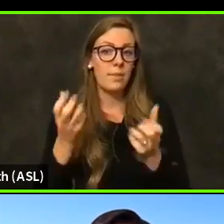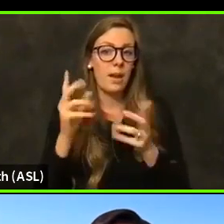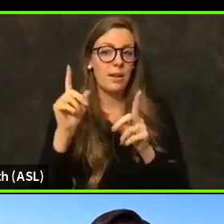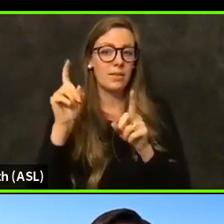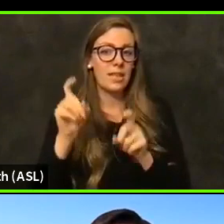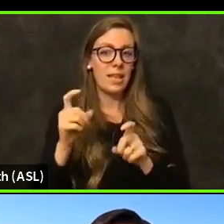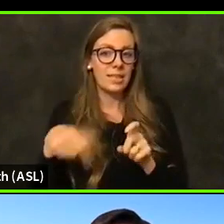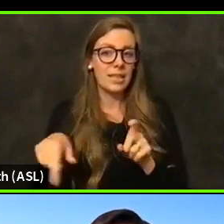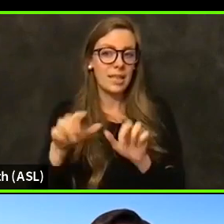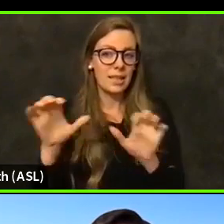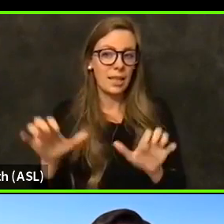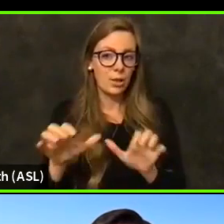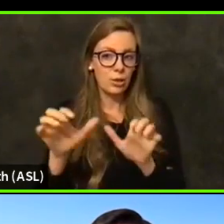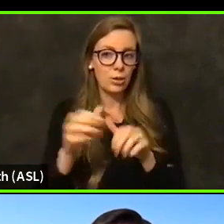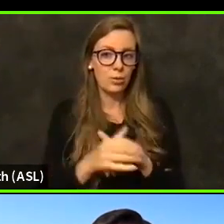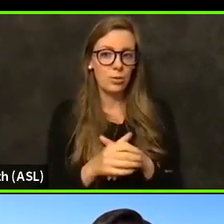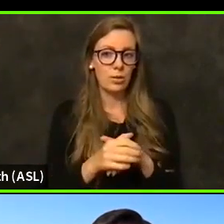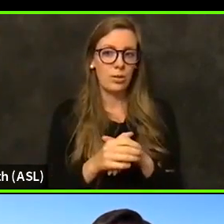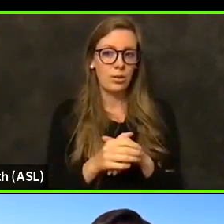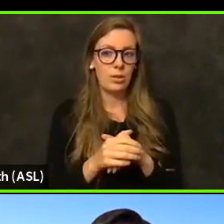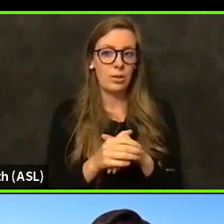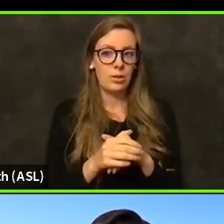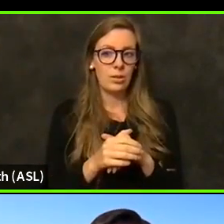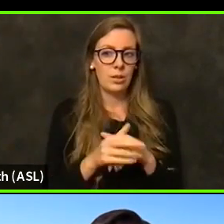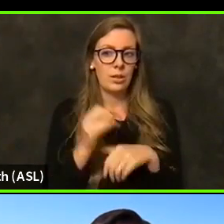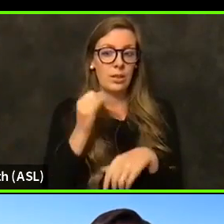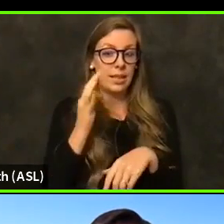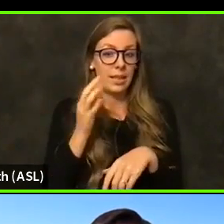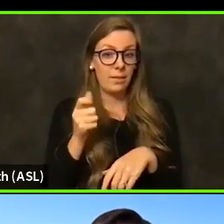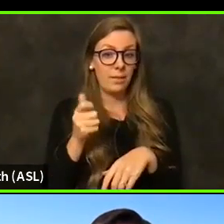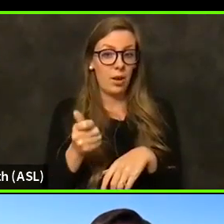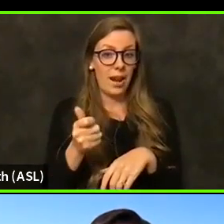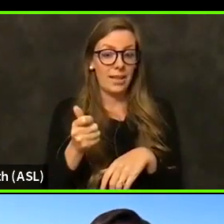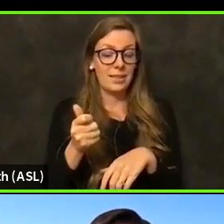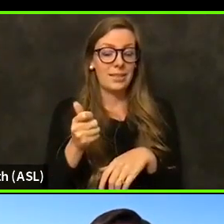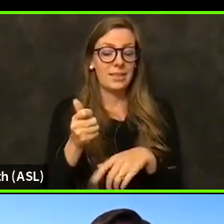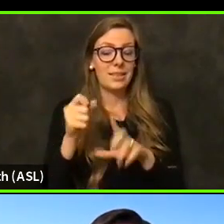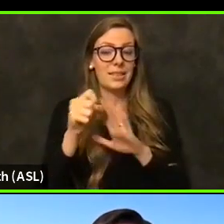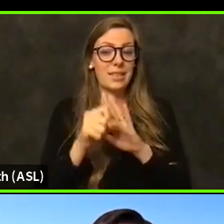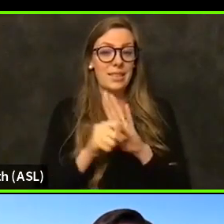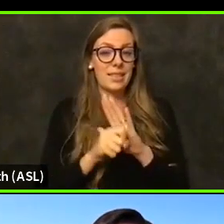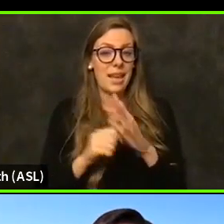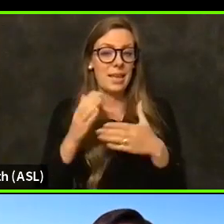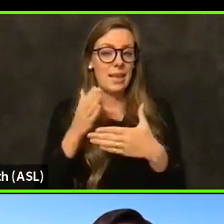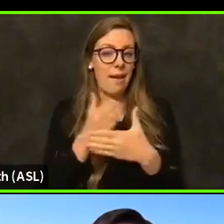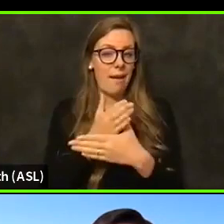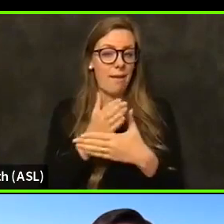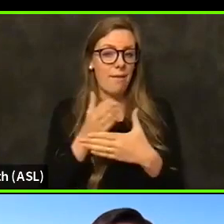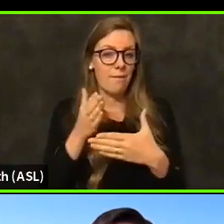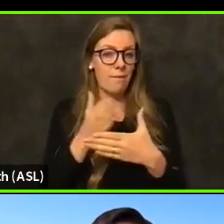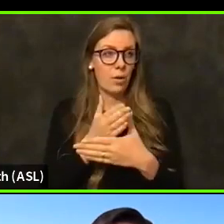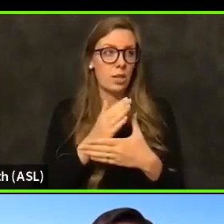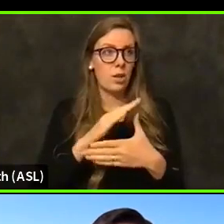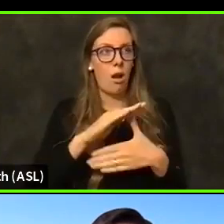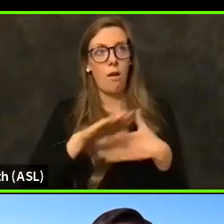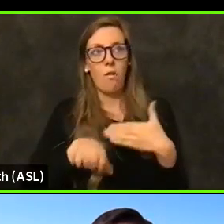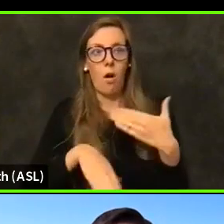So if you're at the state median for testing, in other words, the average of all the counties in the state, you don't